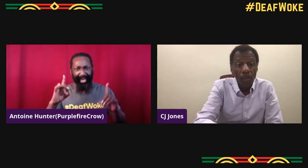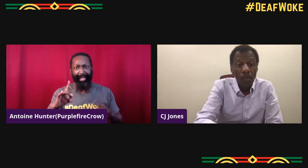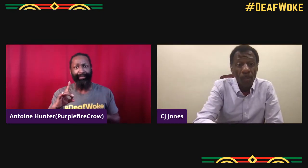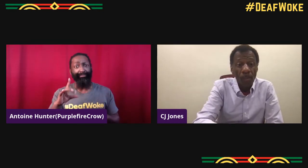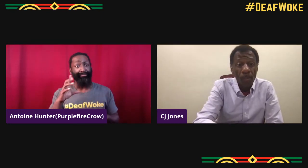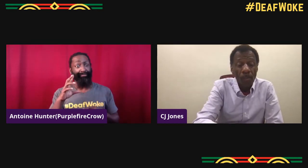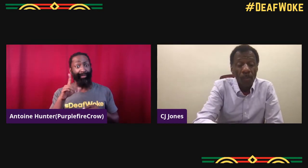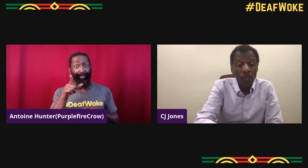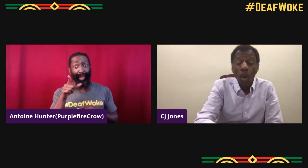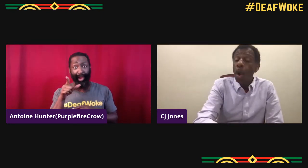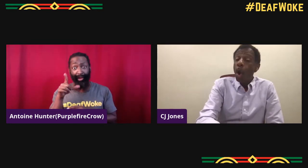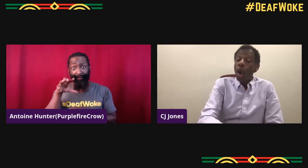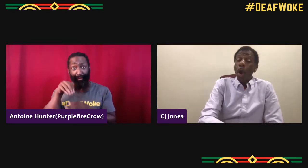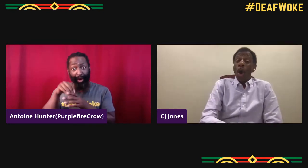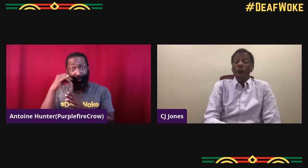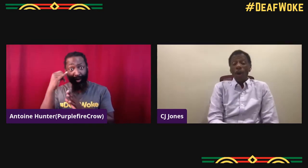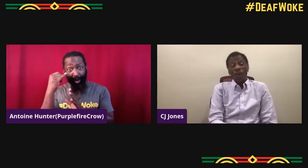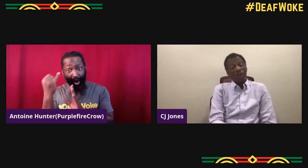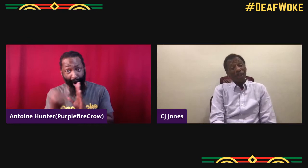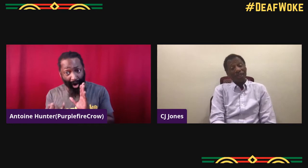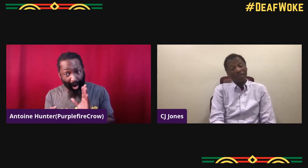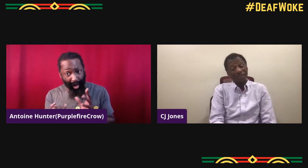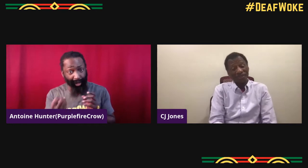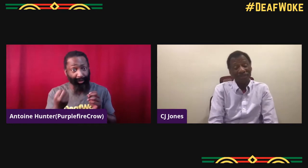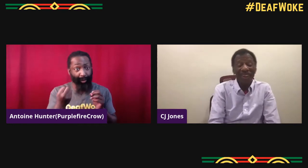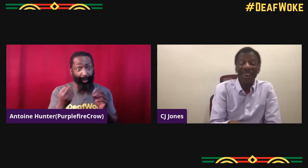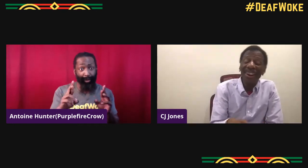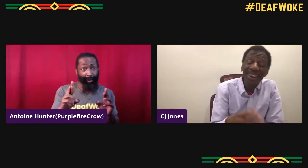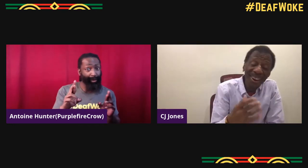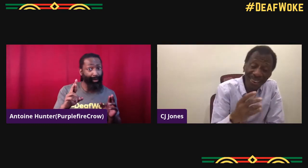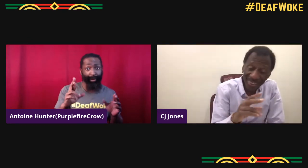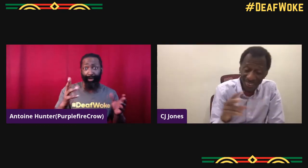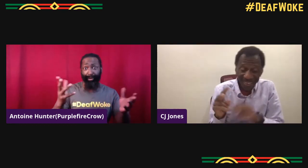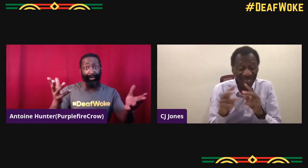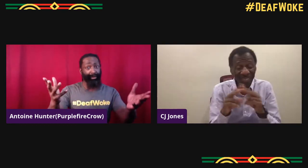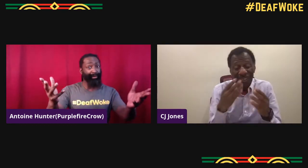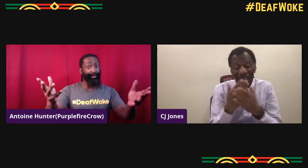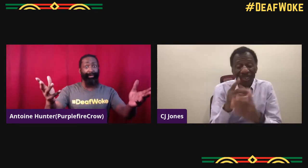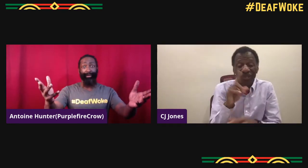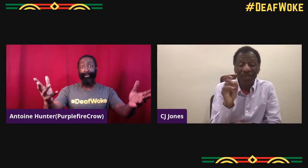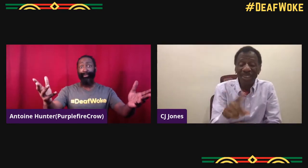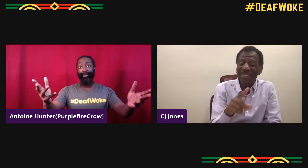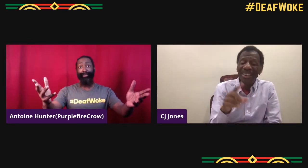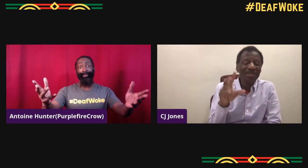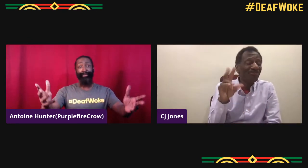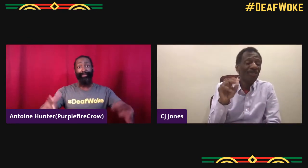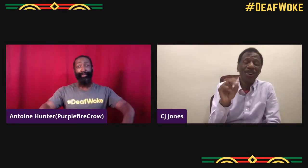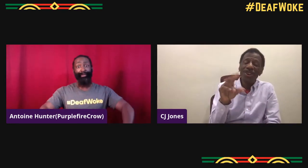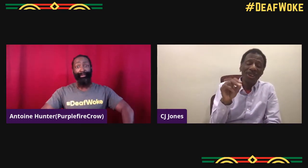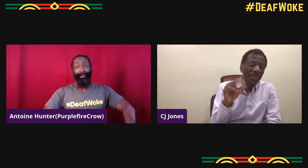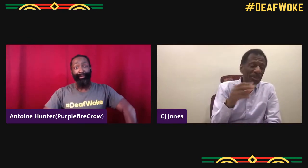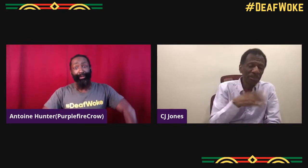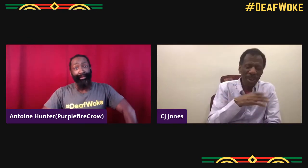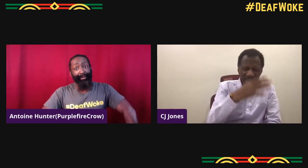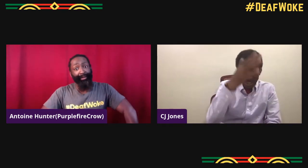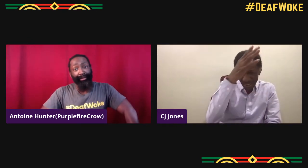Your family, they seem very well educated, very involved in, are they involved in the arts world or not really?